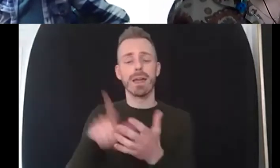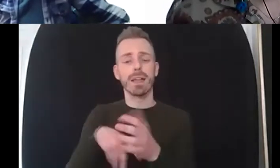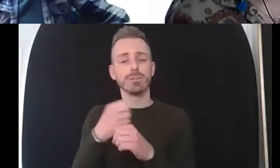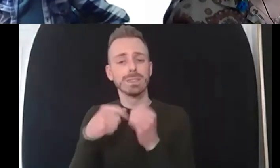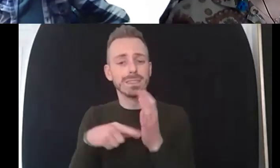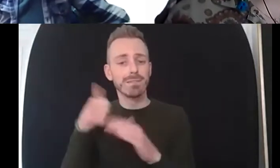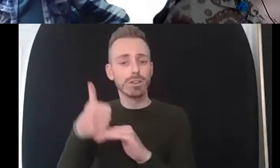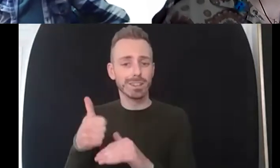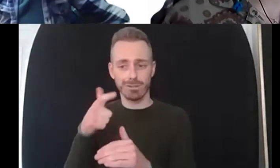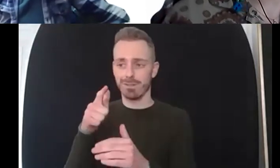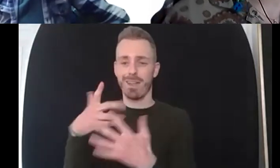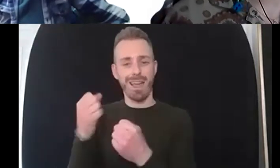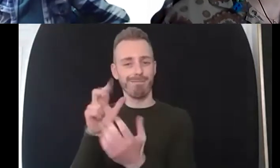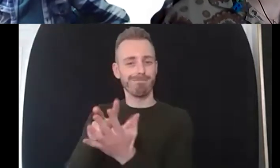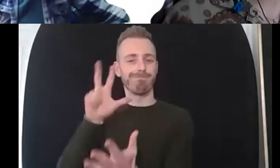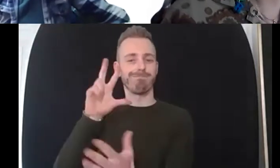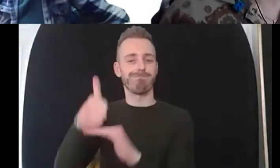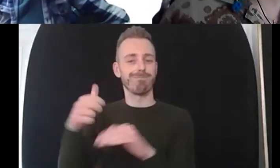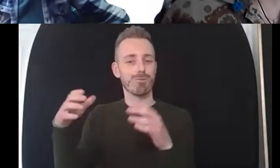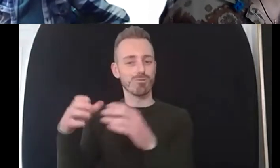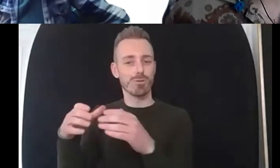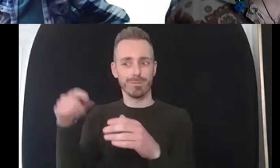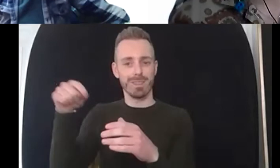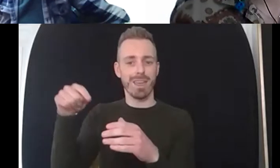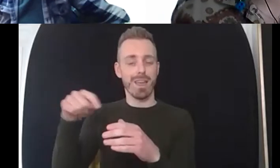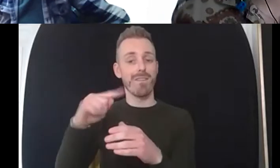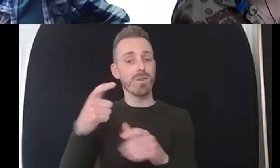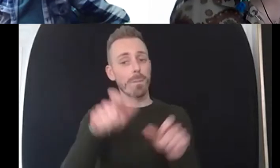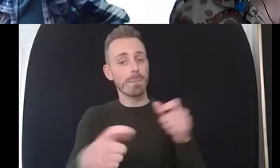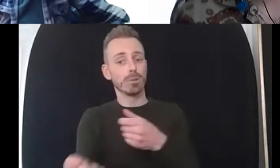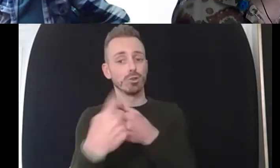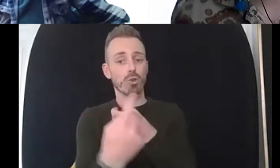yeah absolutely i think it's it's so important and just through the work that you know we do at